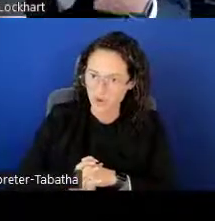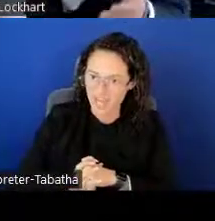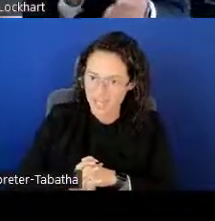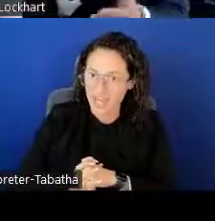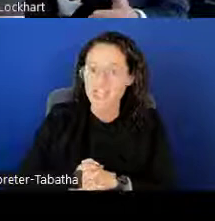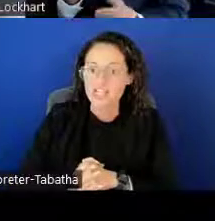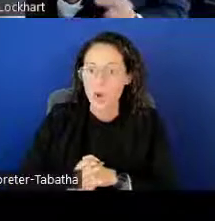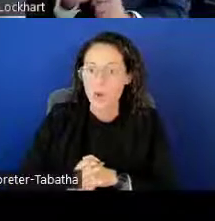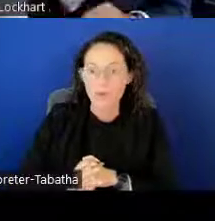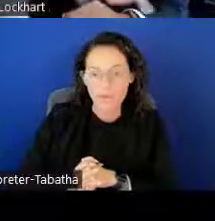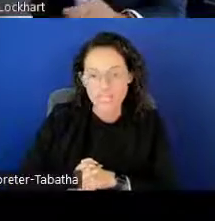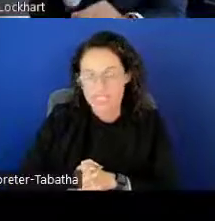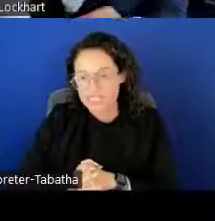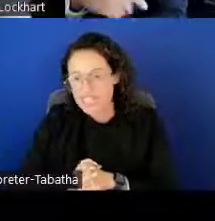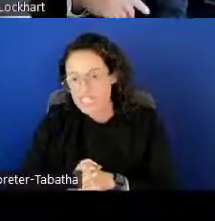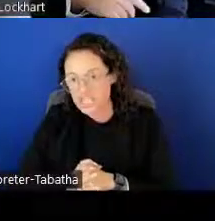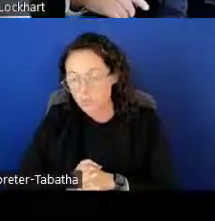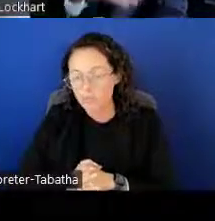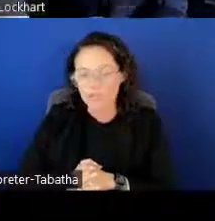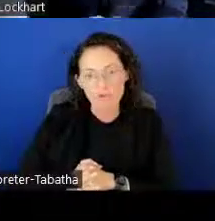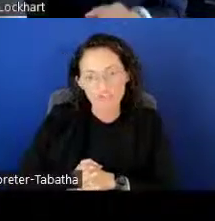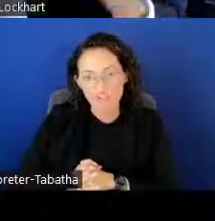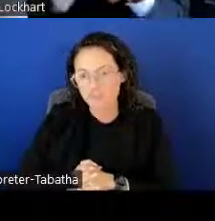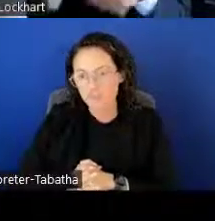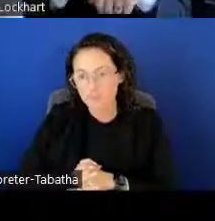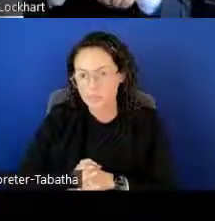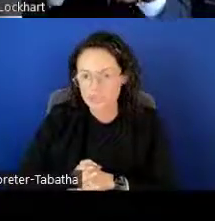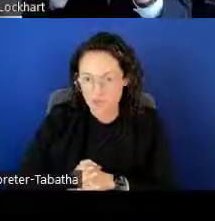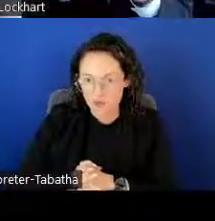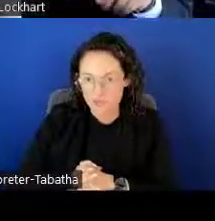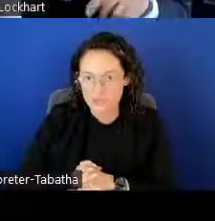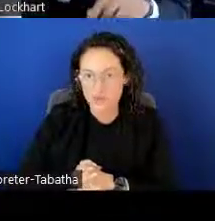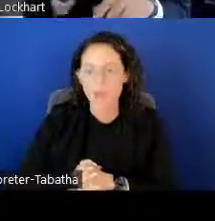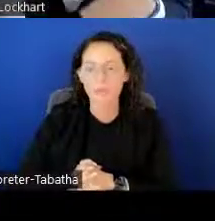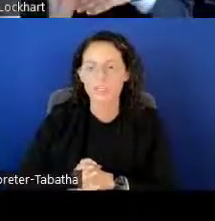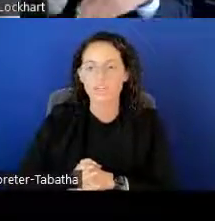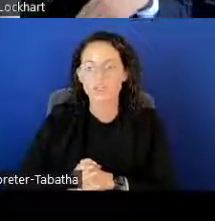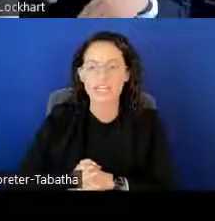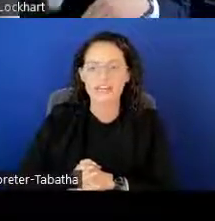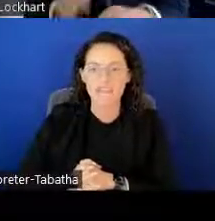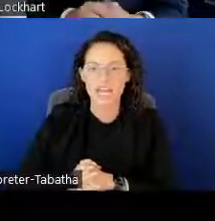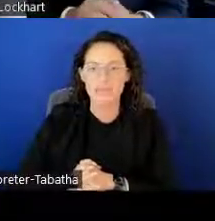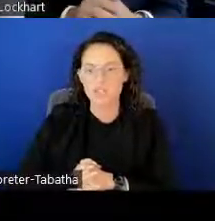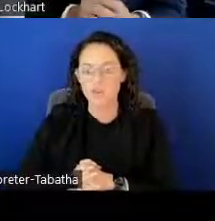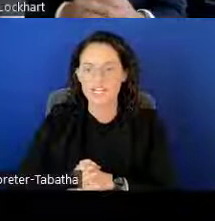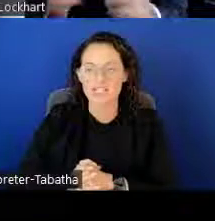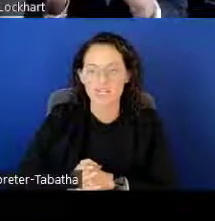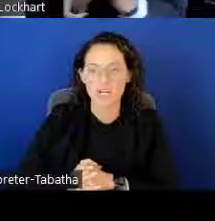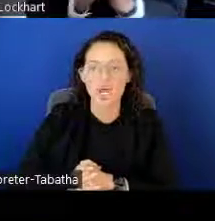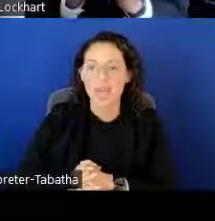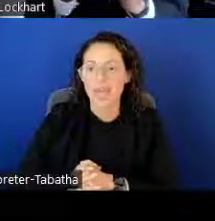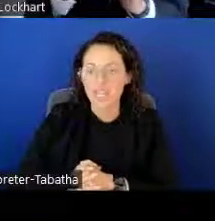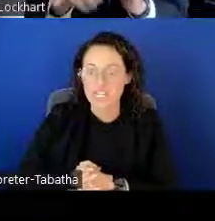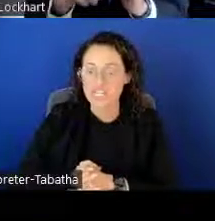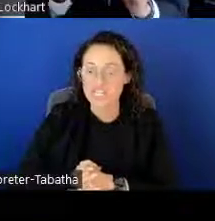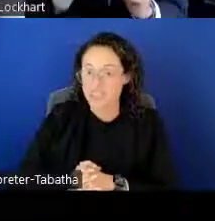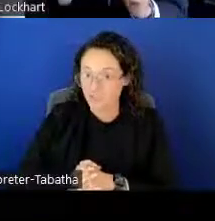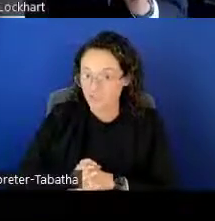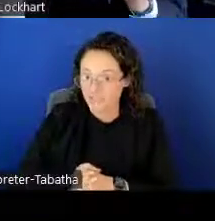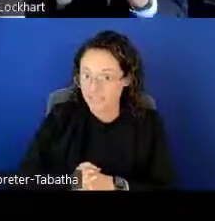Okay, so my presentation will be roughly 40 minutes long, so I will leave plenty of time to answer any questions after that.